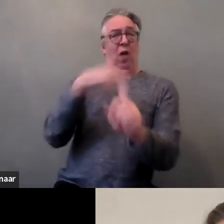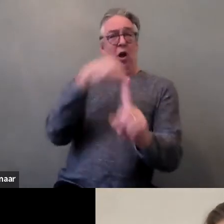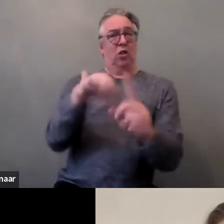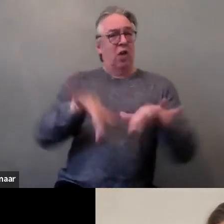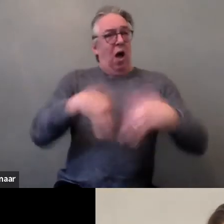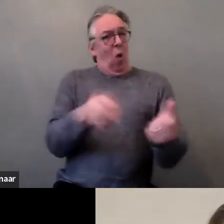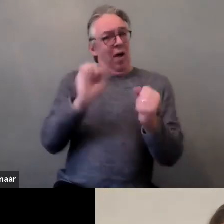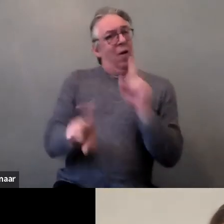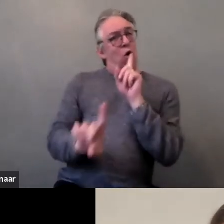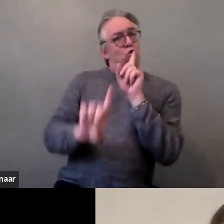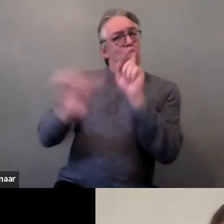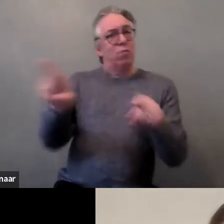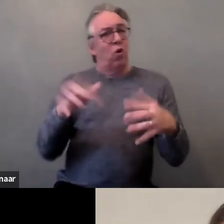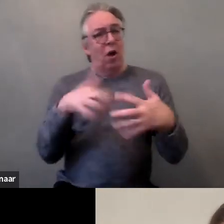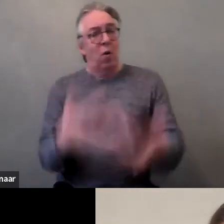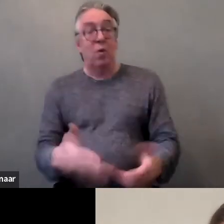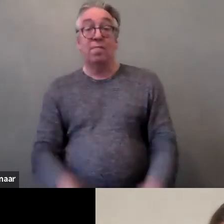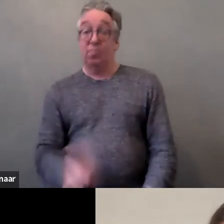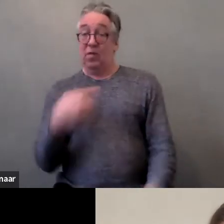From my meetings with women with disabilities,